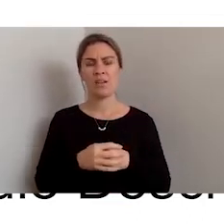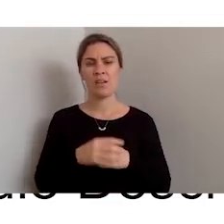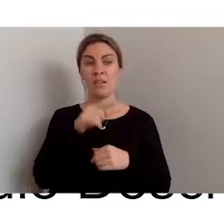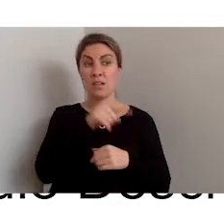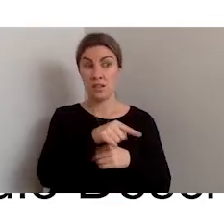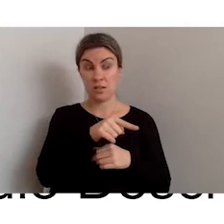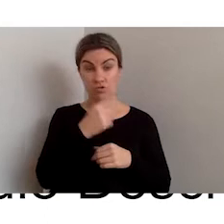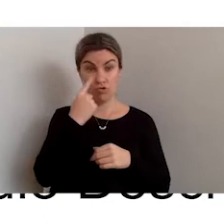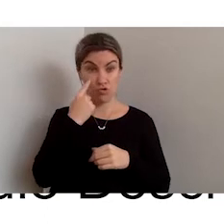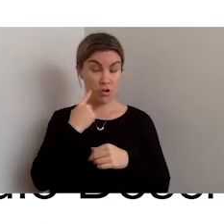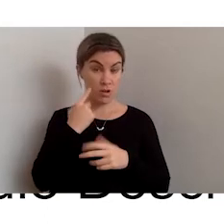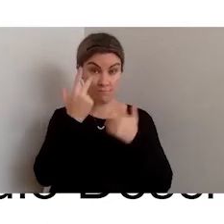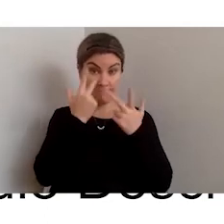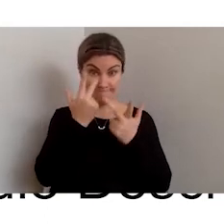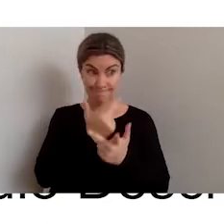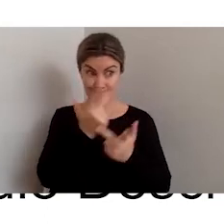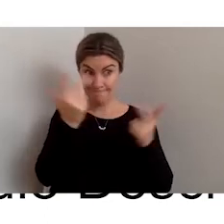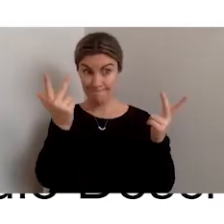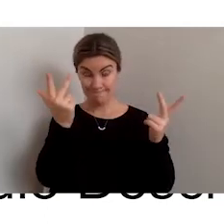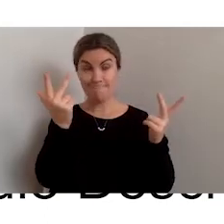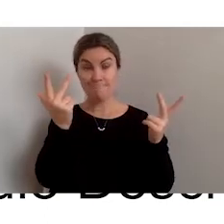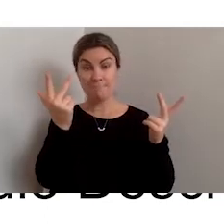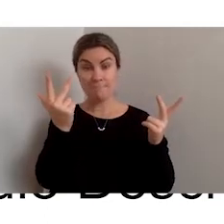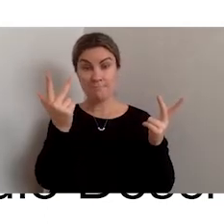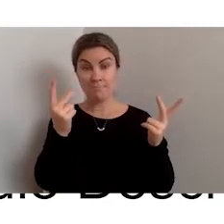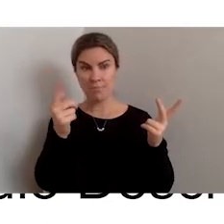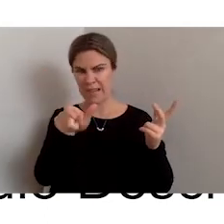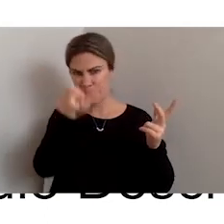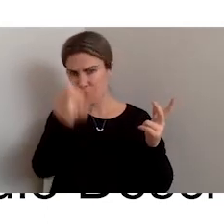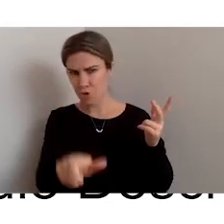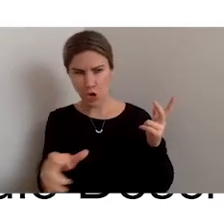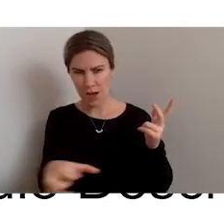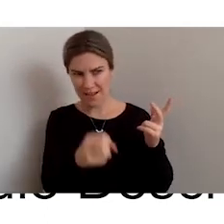demonstrate and the person needs to actually understand what the detail